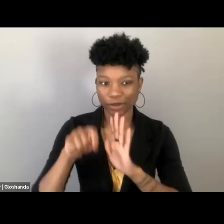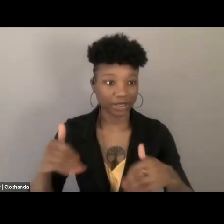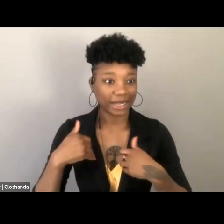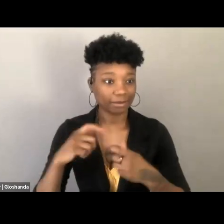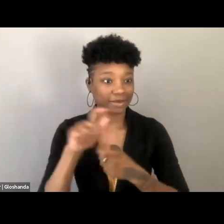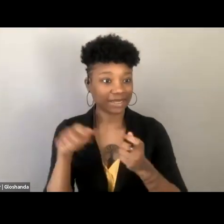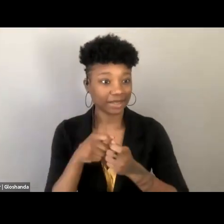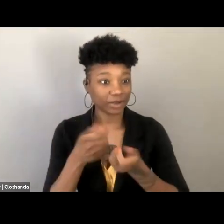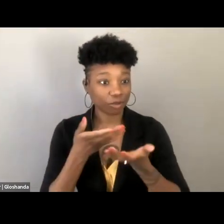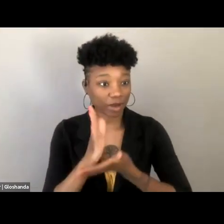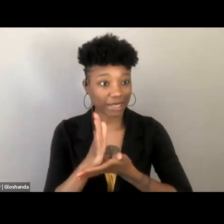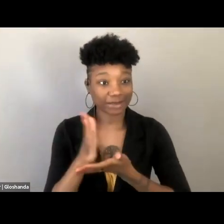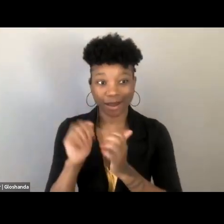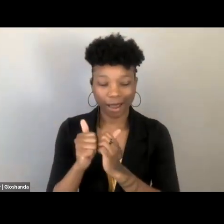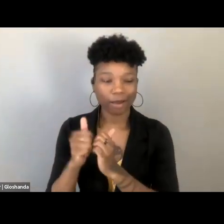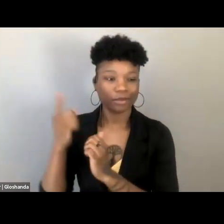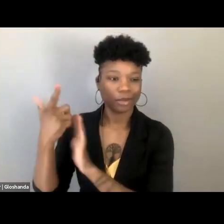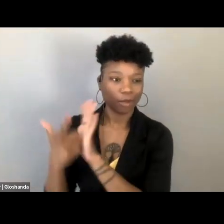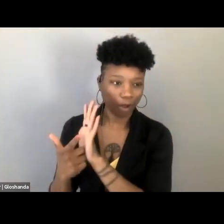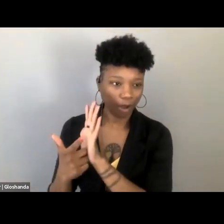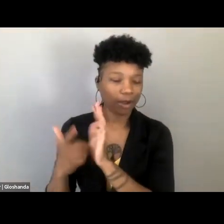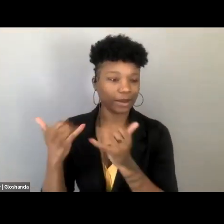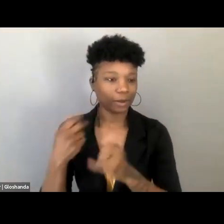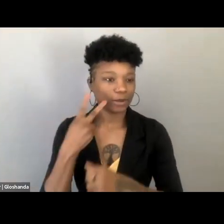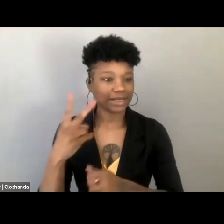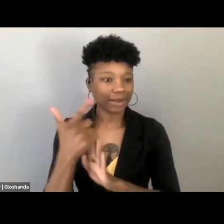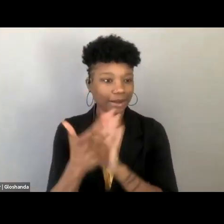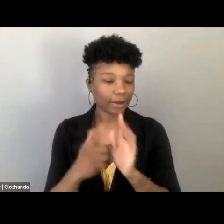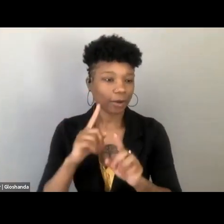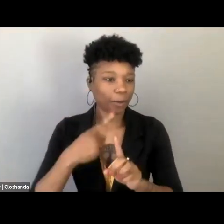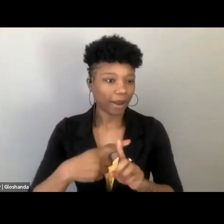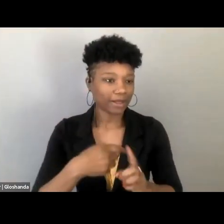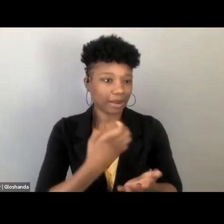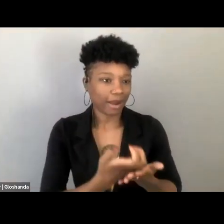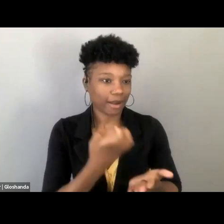rights under the law are also seen their overall no legal and economic standing shrink